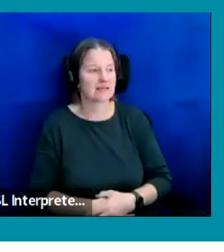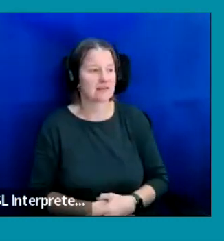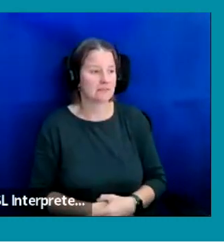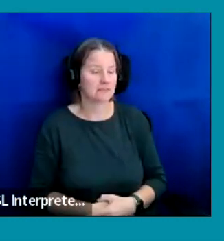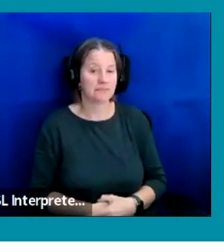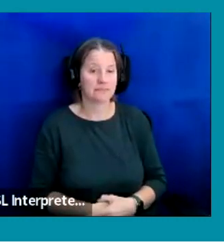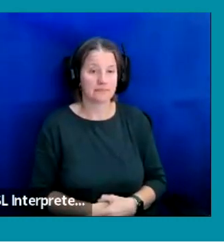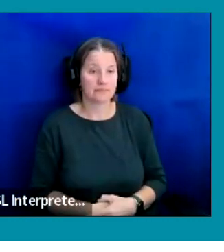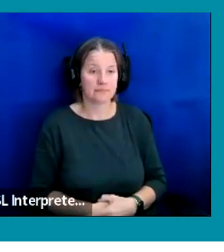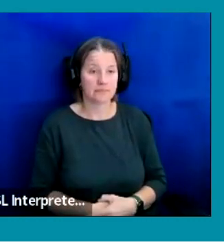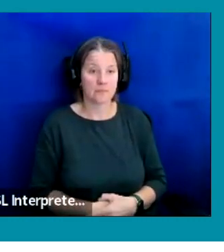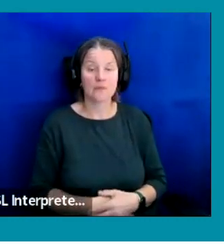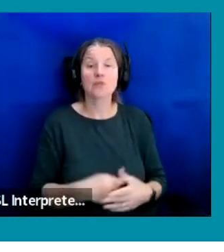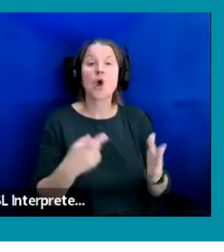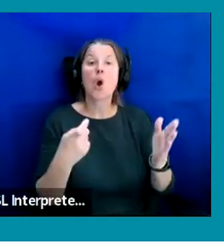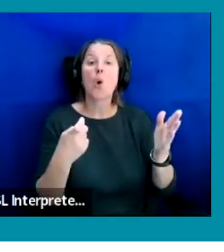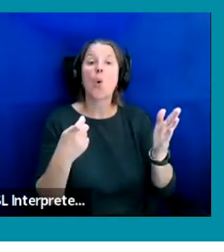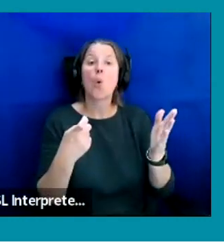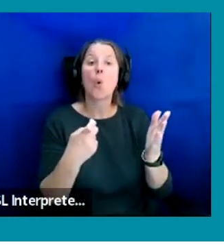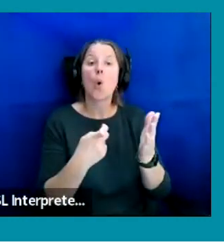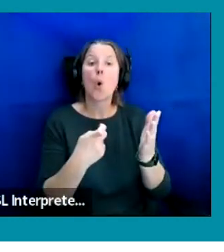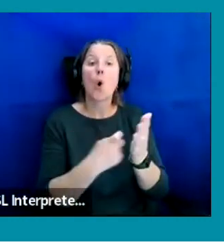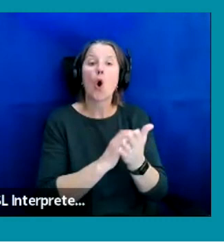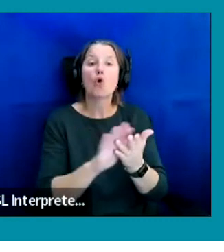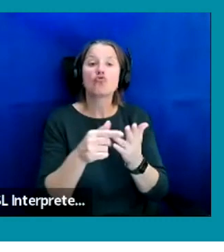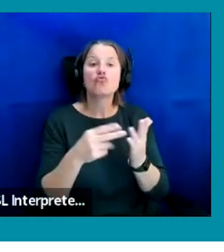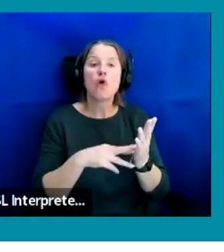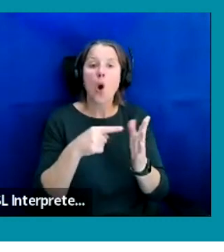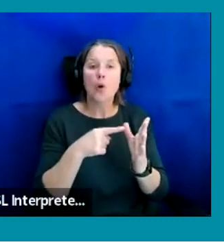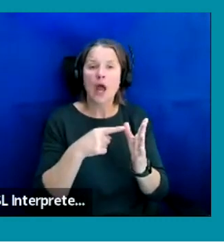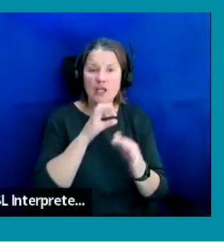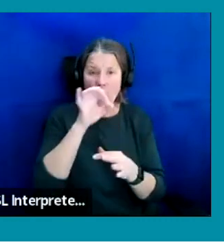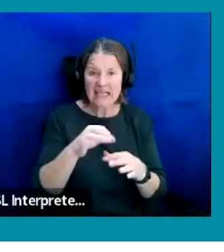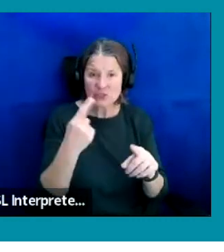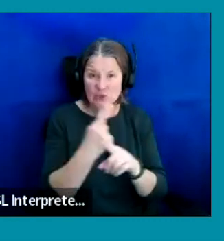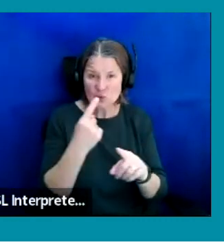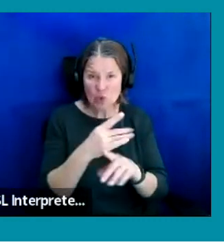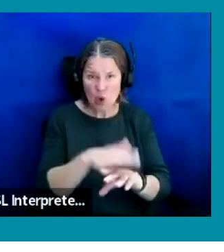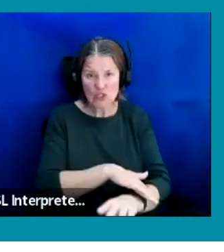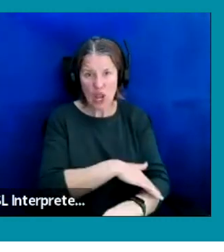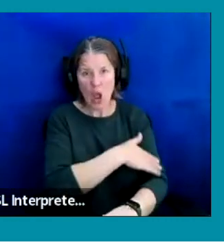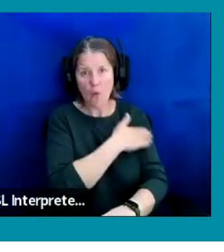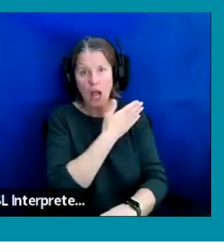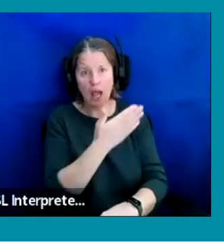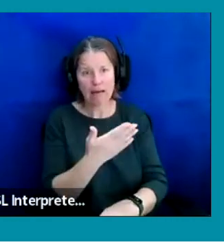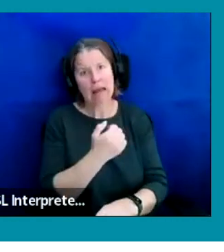Yes, so Rona I think you asked us to talk a little bit slower through that. Apologies for that.